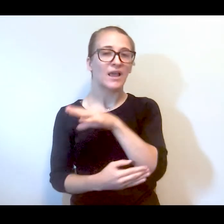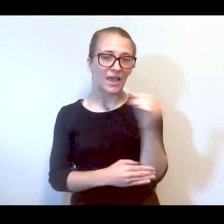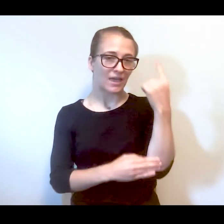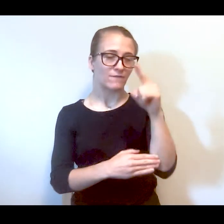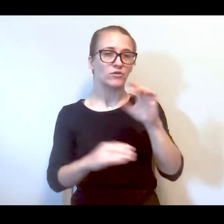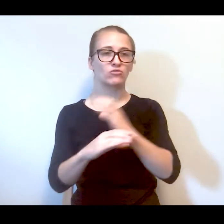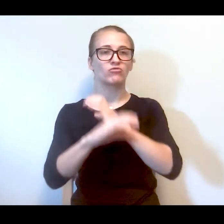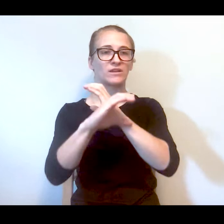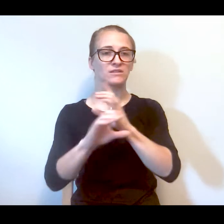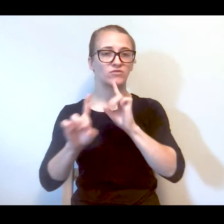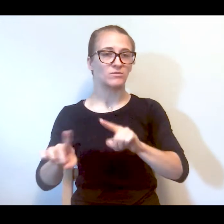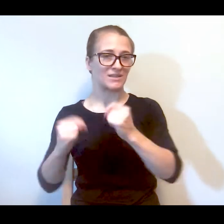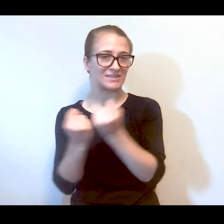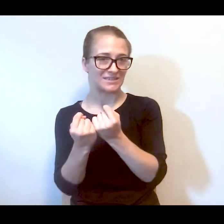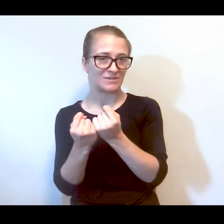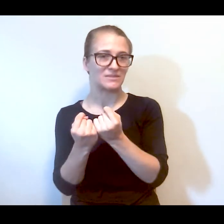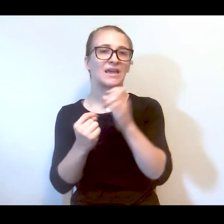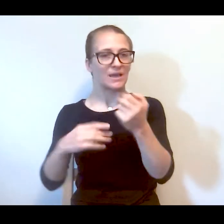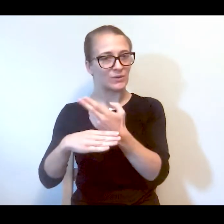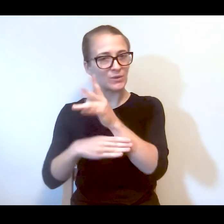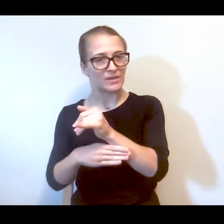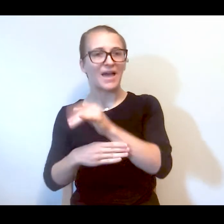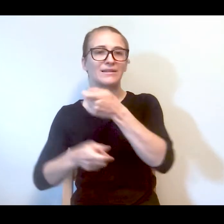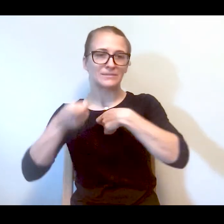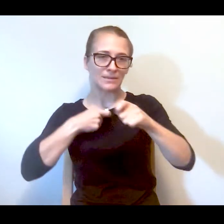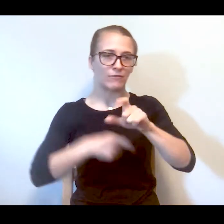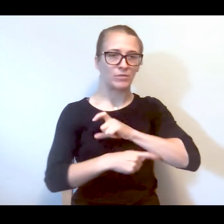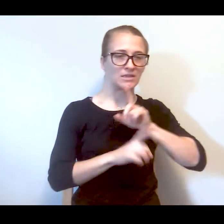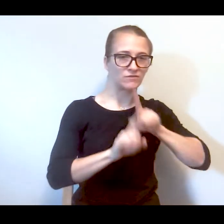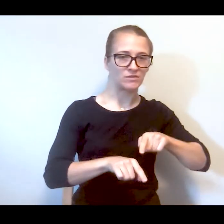response mobile crisis team, an alternative to police response.